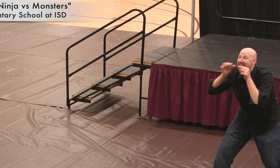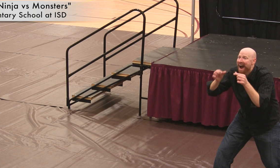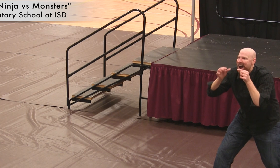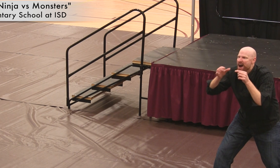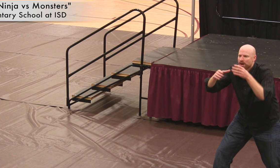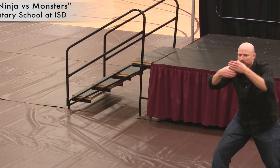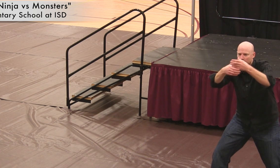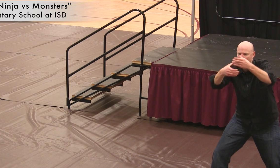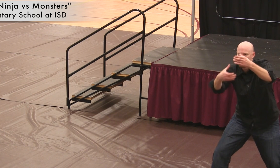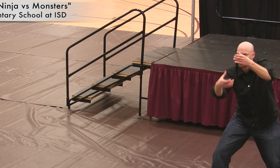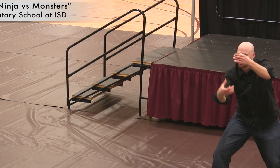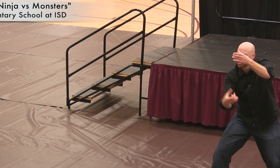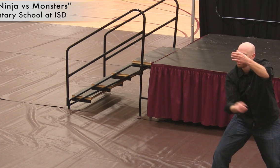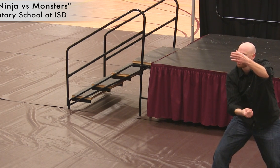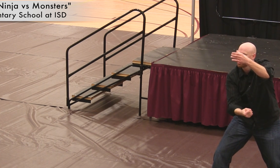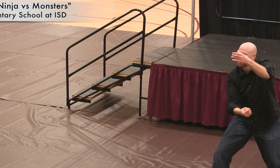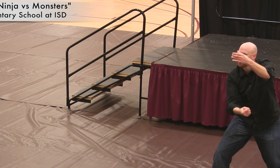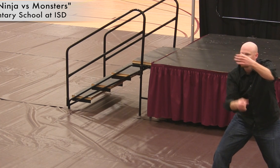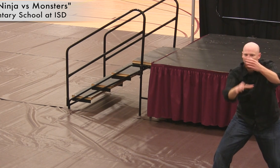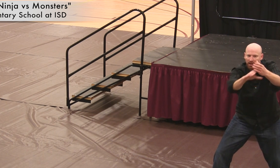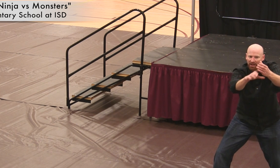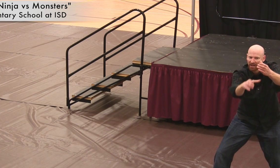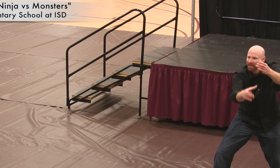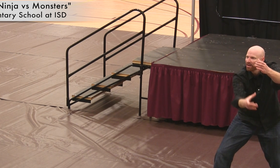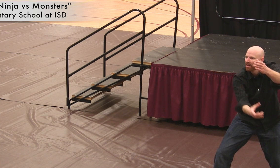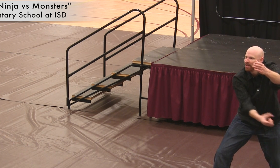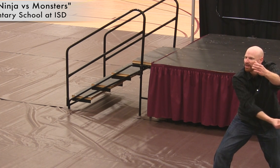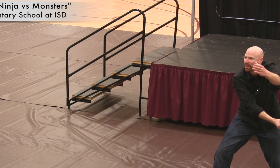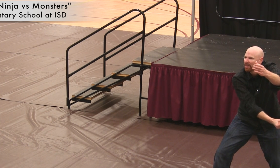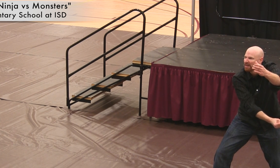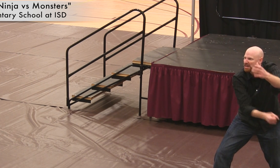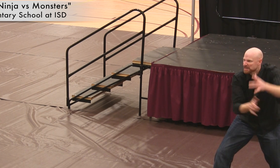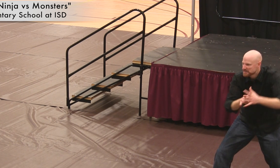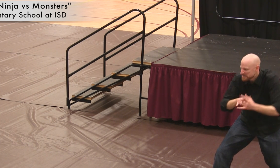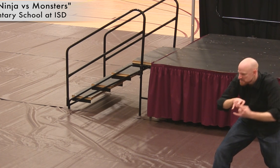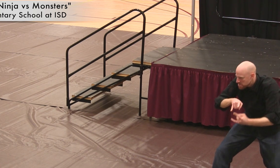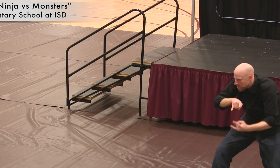Each of its fangs are 3 feet long!